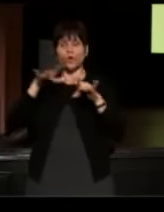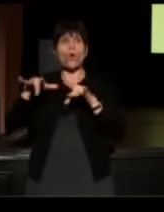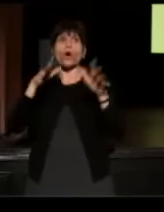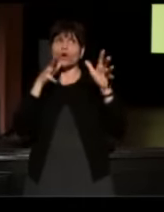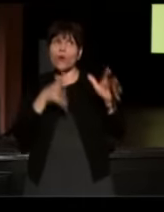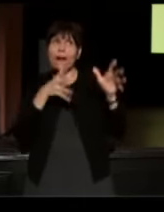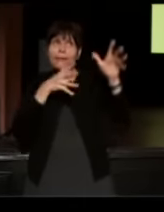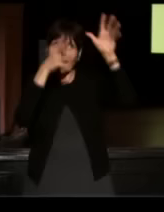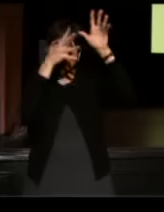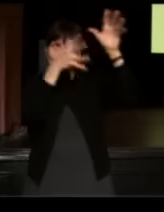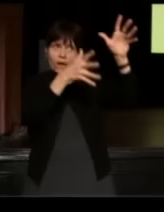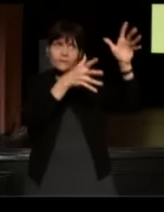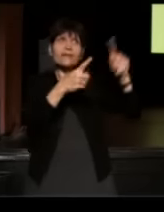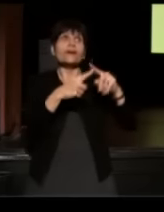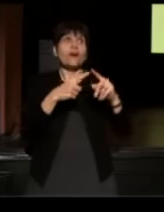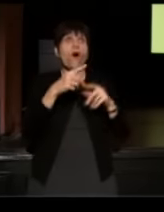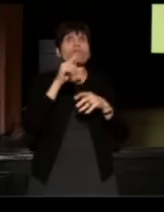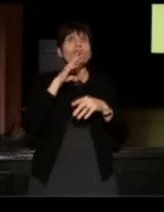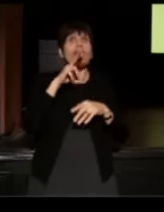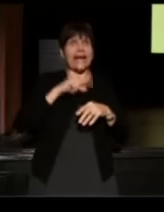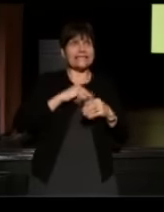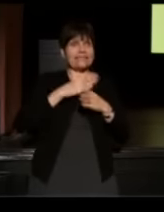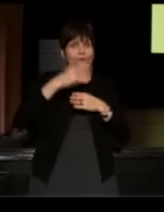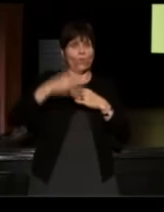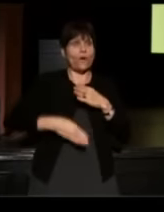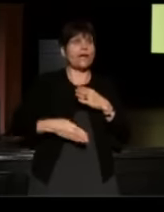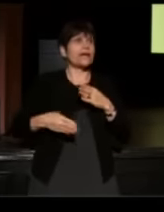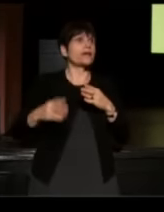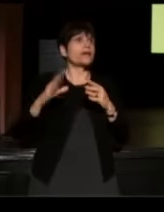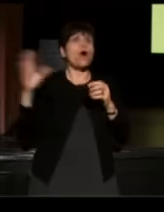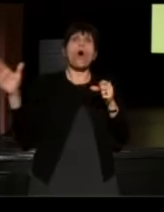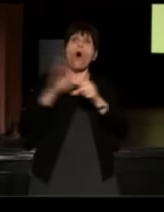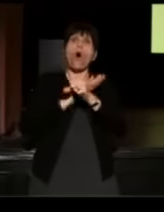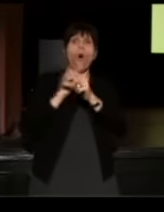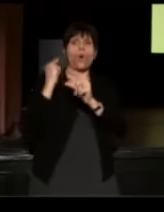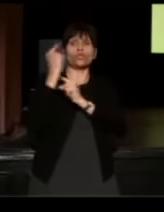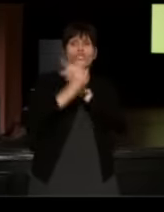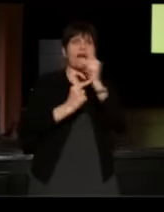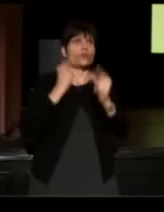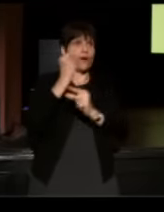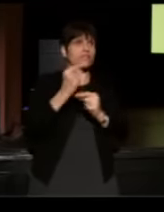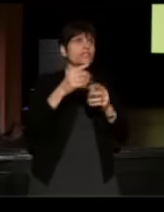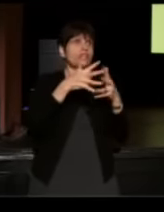so that theoretically, over Thanksgiving weekend we can record a whole generation of Americans and honor them in this way